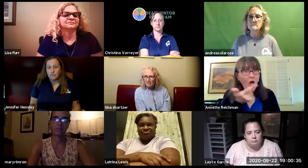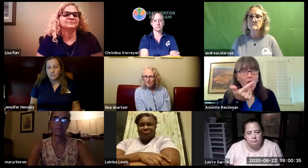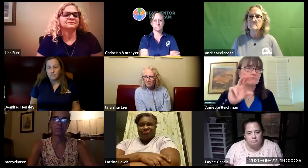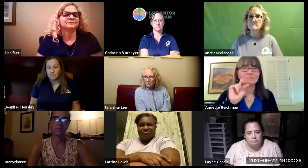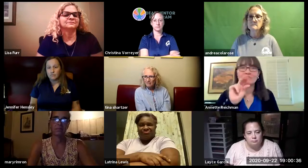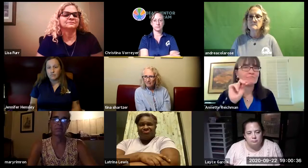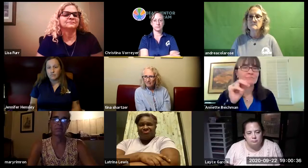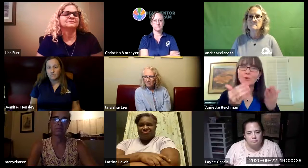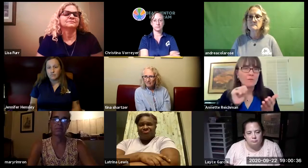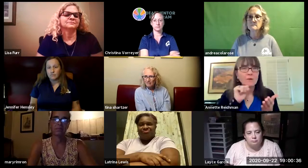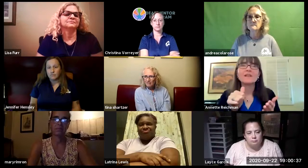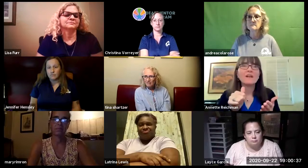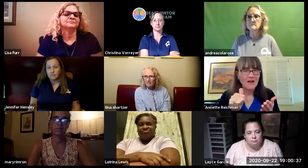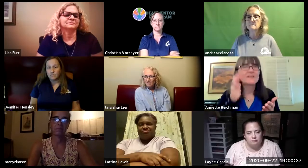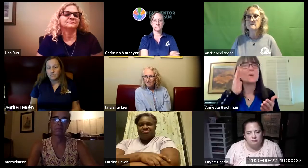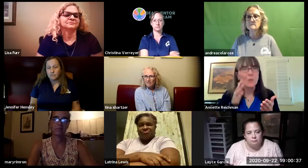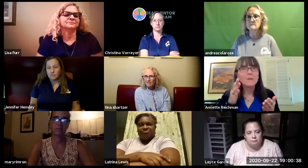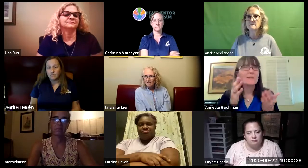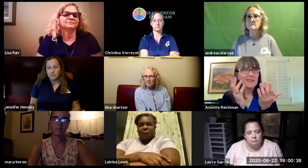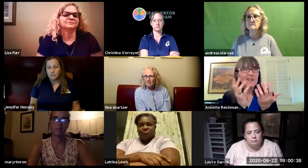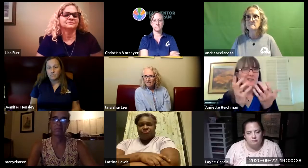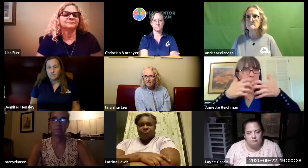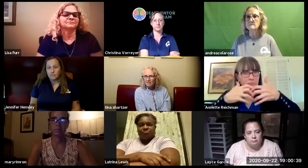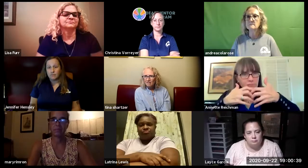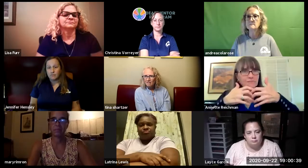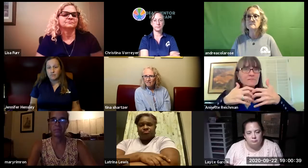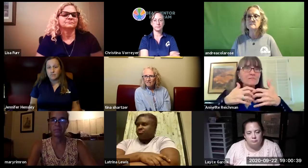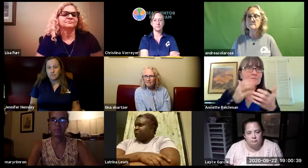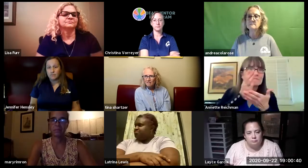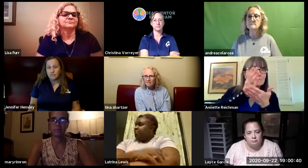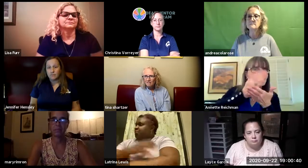are we gonna go back to this home visits